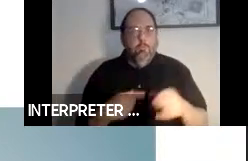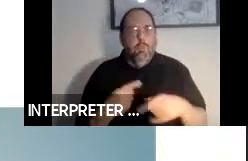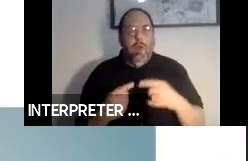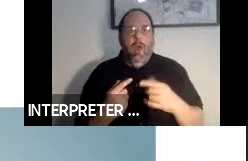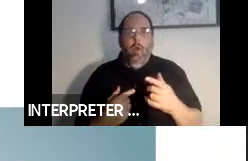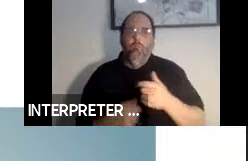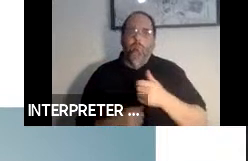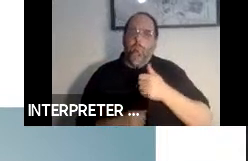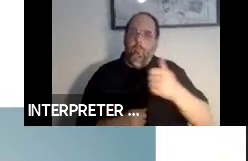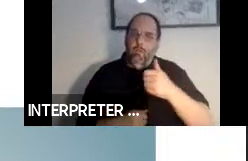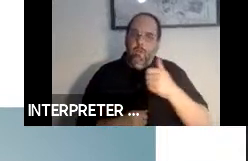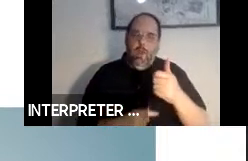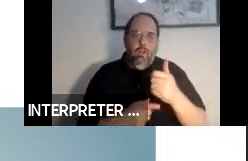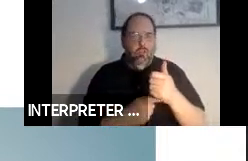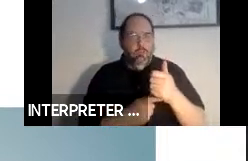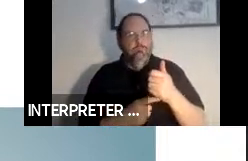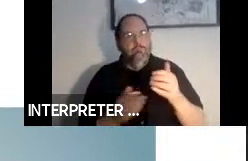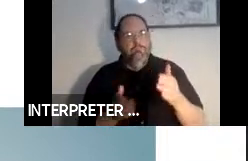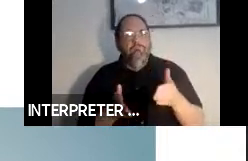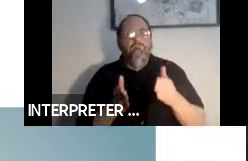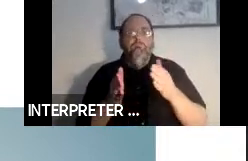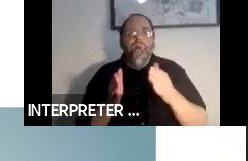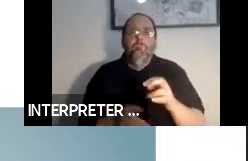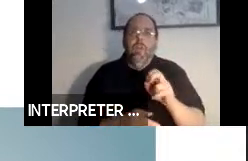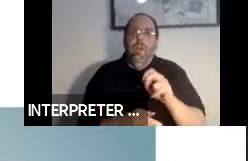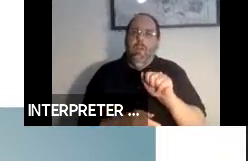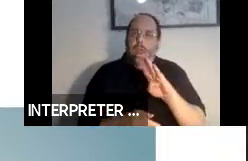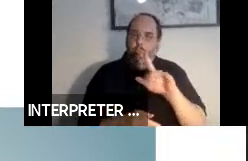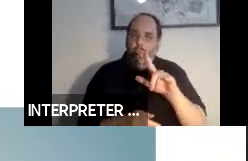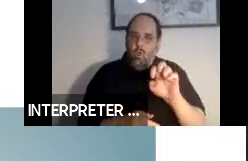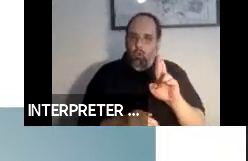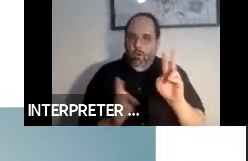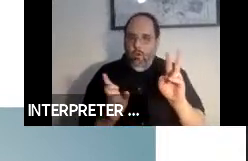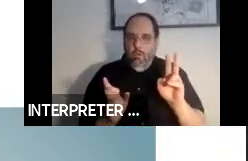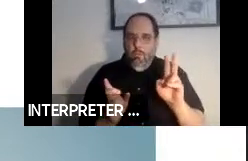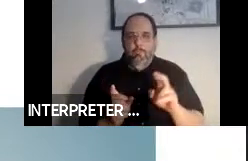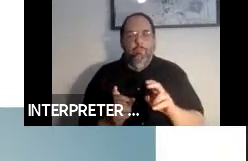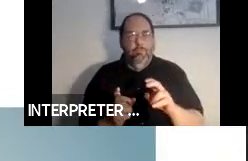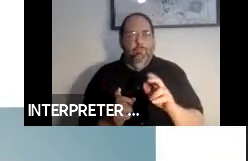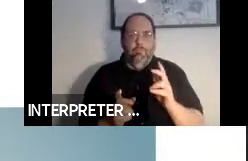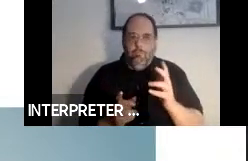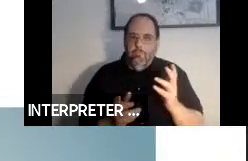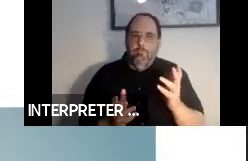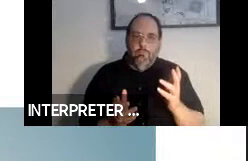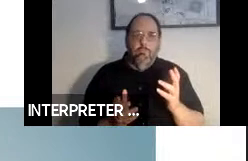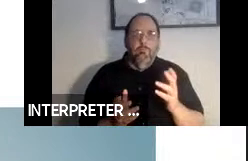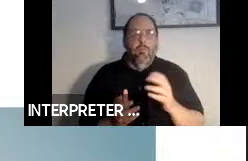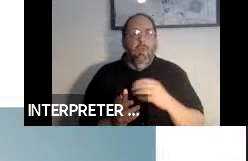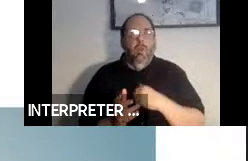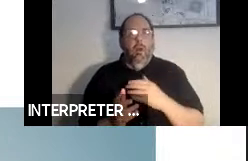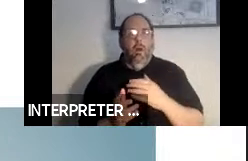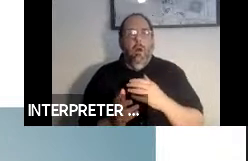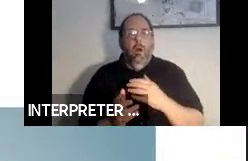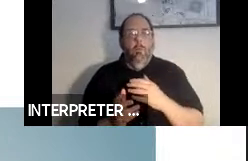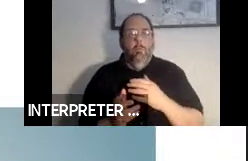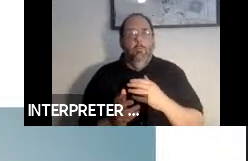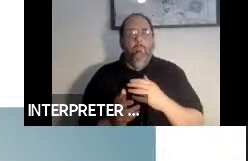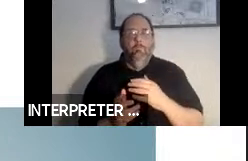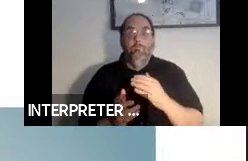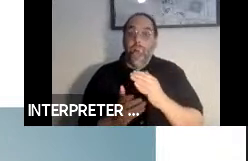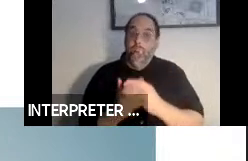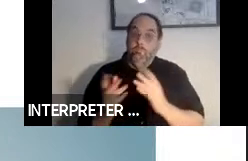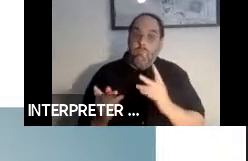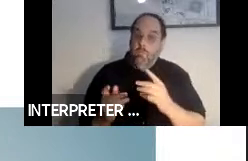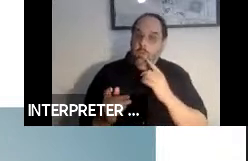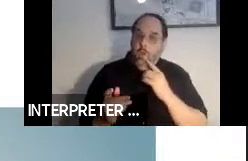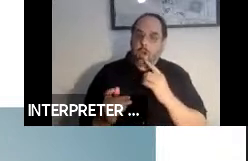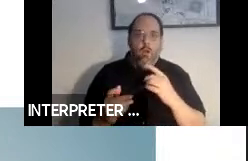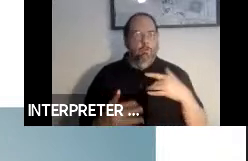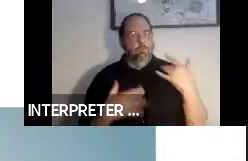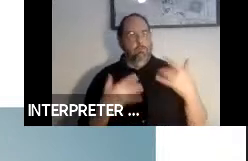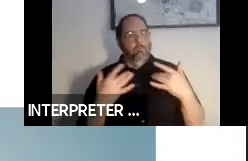enabler for those with various disabilities. People receive tremendous type in general.